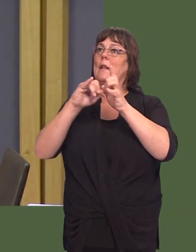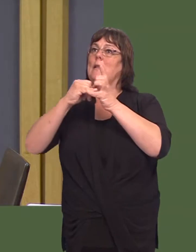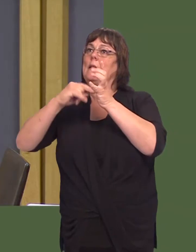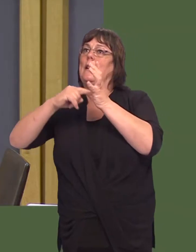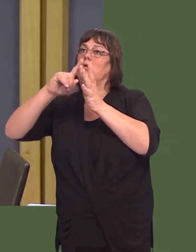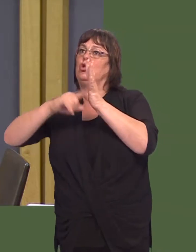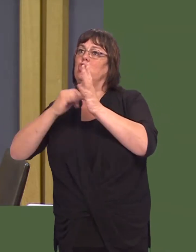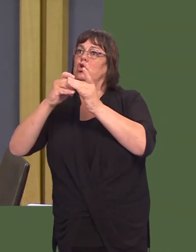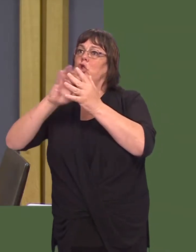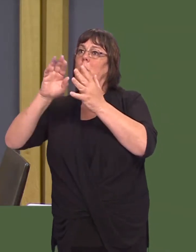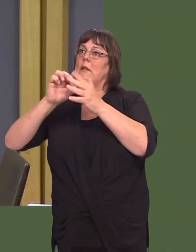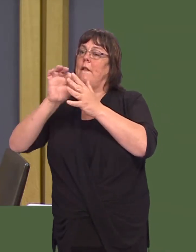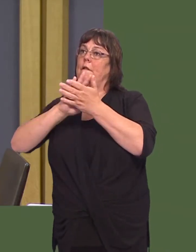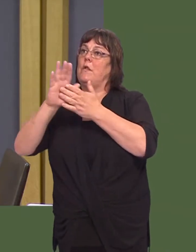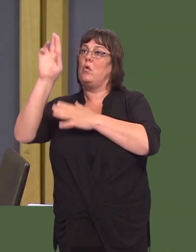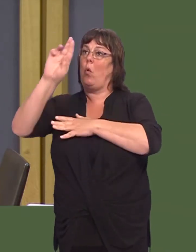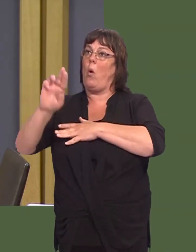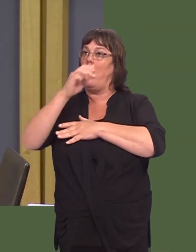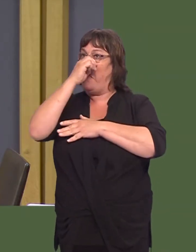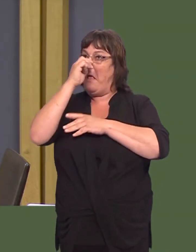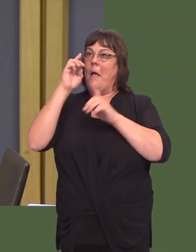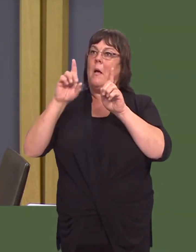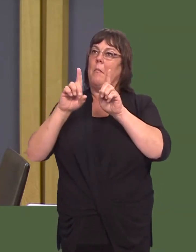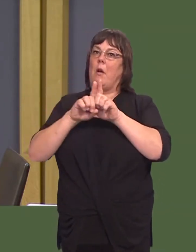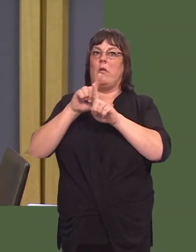promote this free training, particularly amongst our young people?